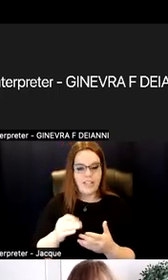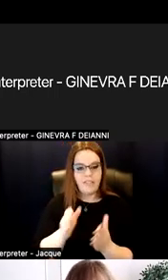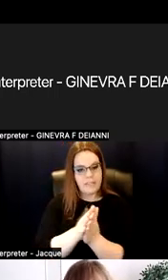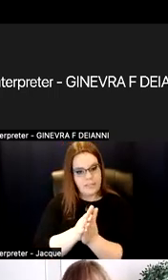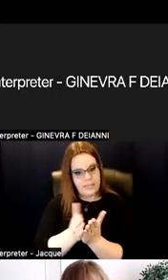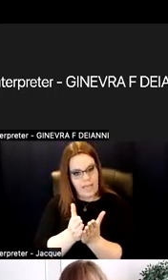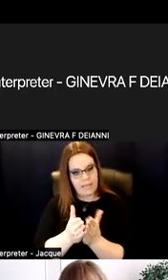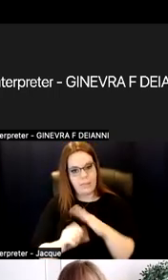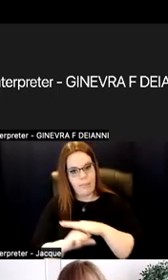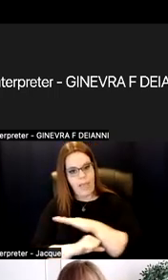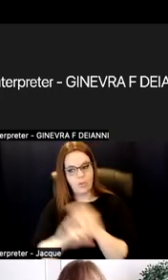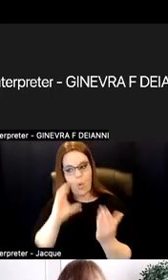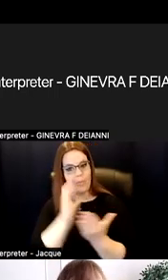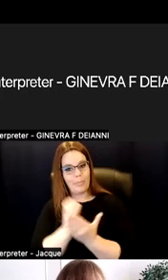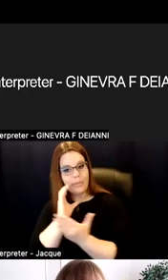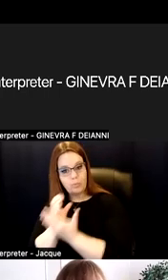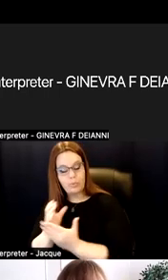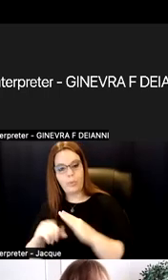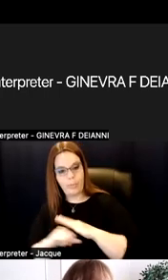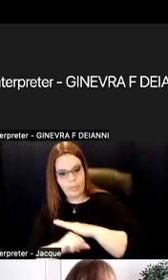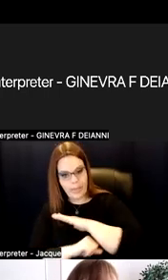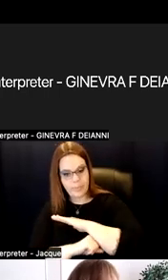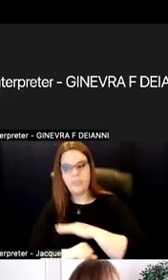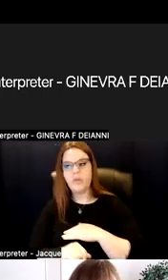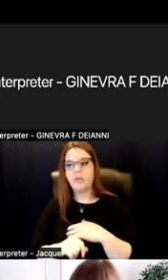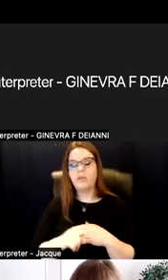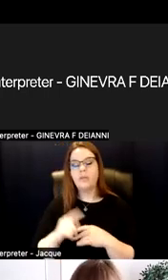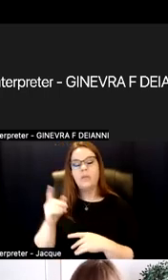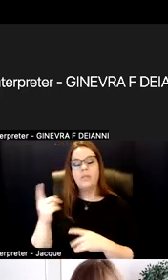be something you listen to, something that you read.